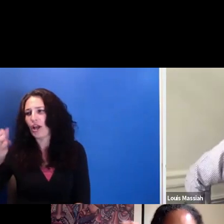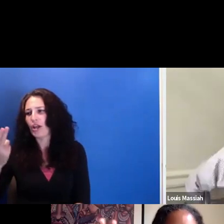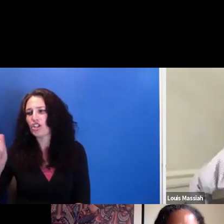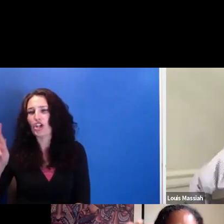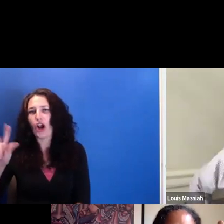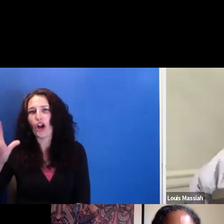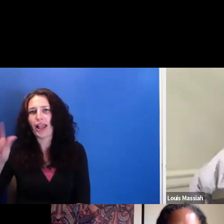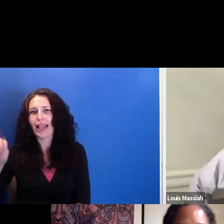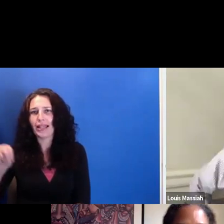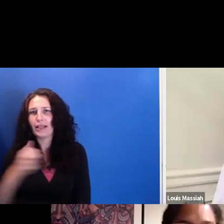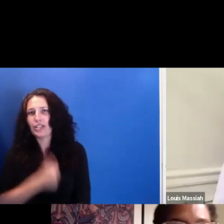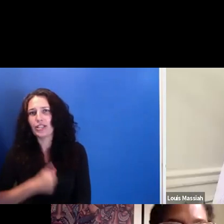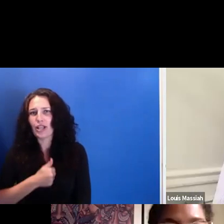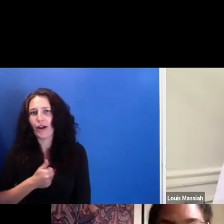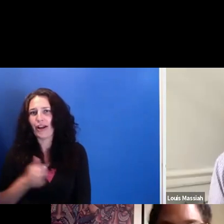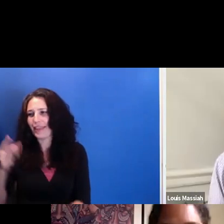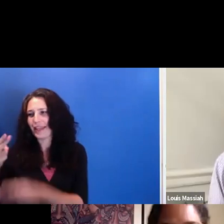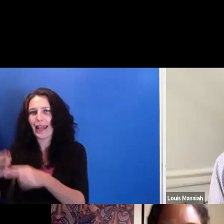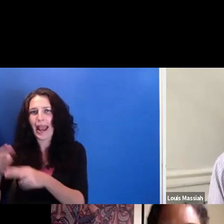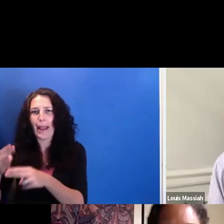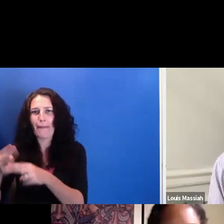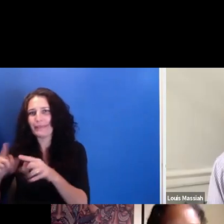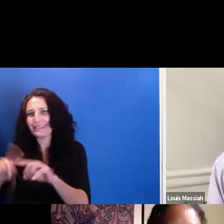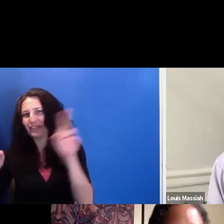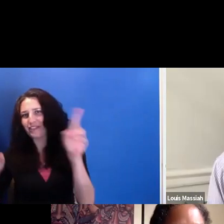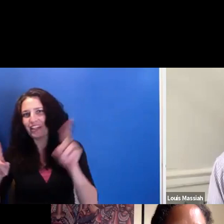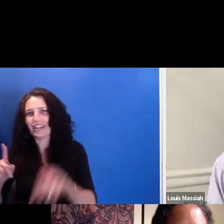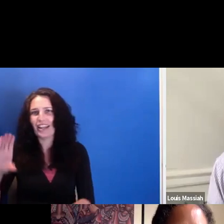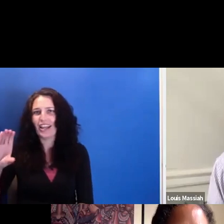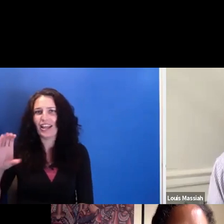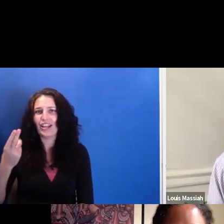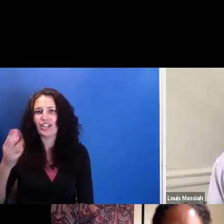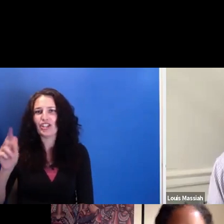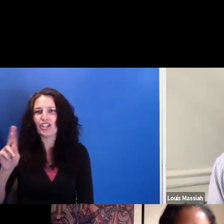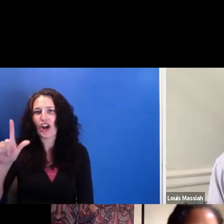I know . Oh, no worries. I'm trying with the names there. Please, Charlin-- - Absolutely. ask that question. Welcome.